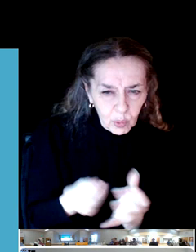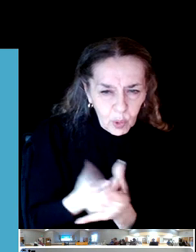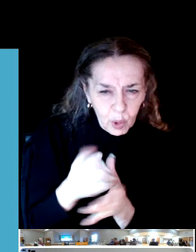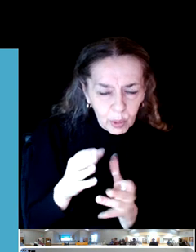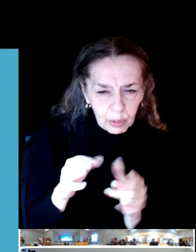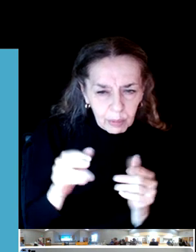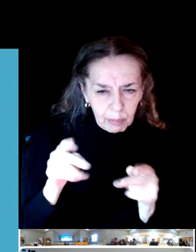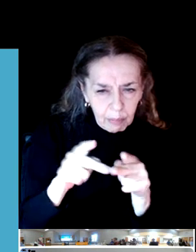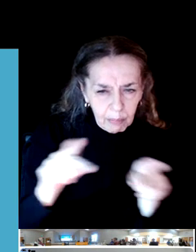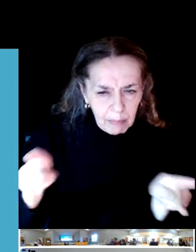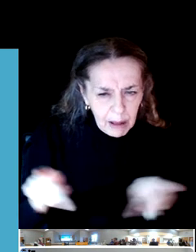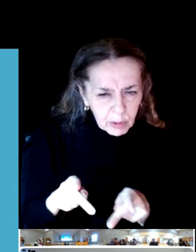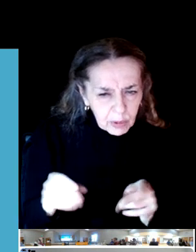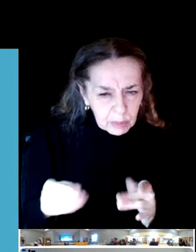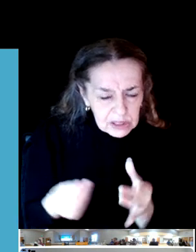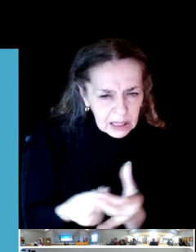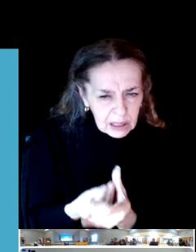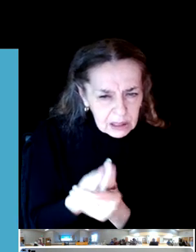He's been waiting for this question.